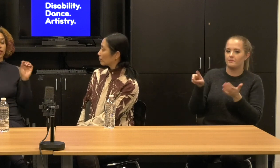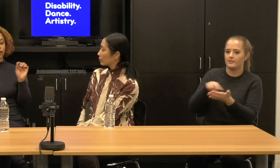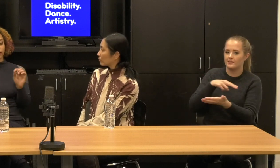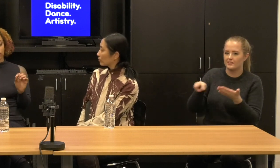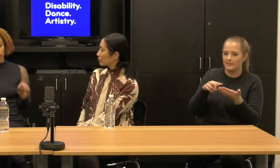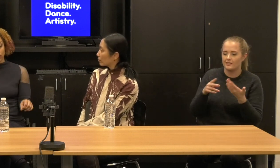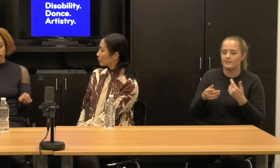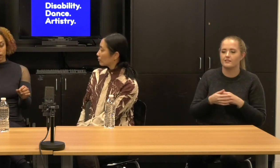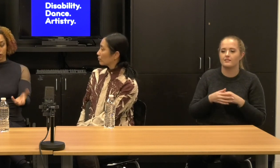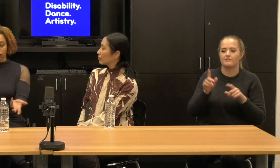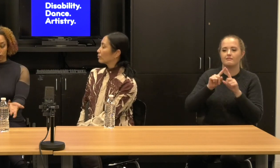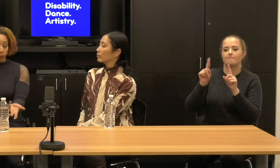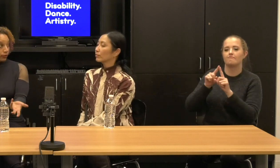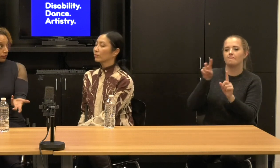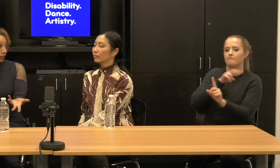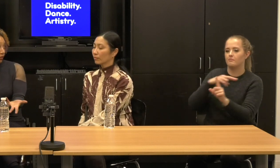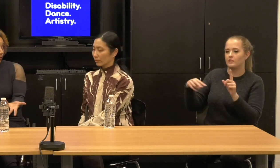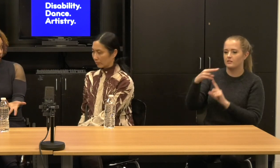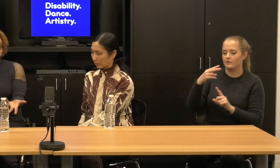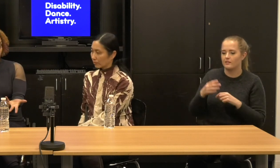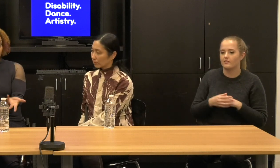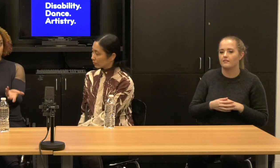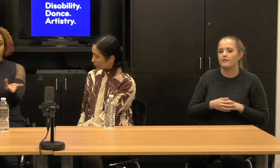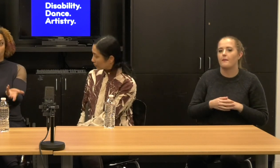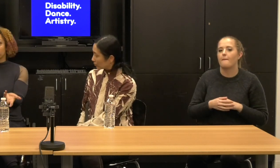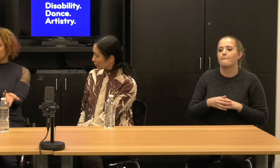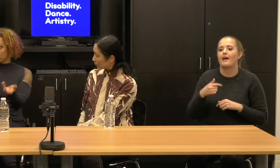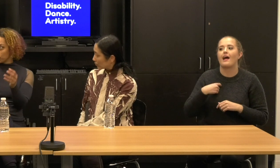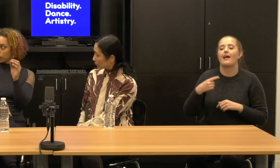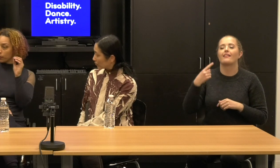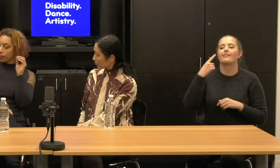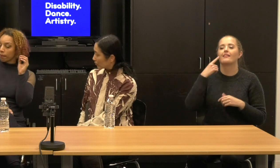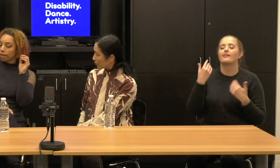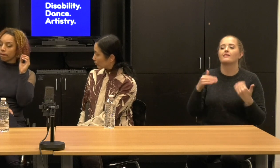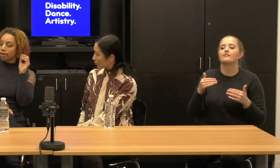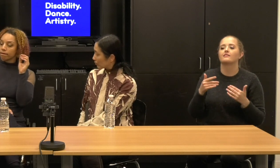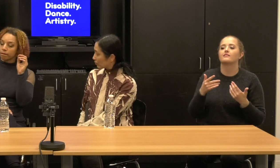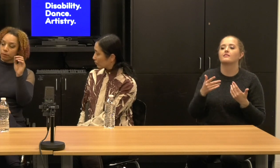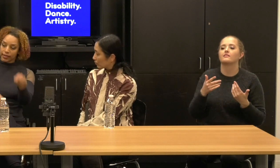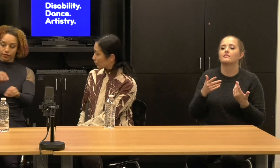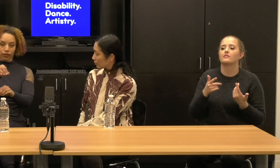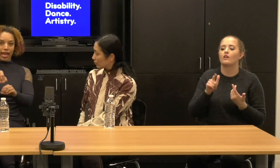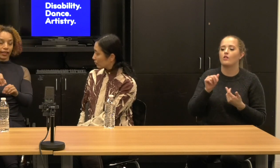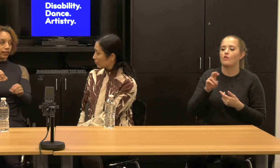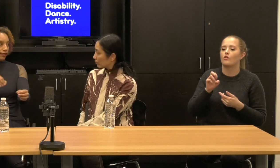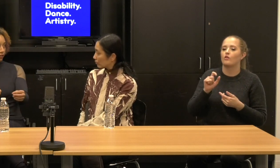But I think the genius that Laura brought to this is not, you pick a track and listen